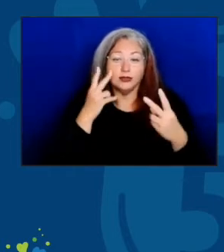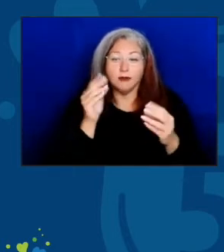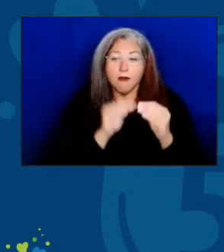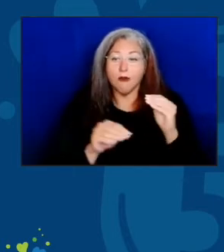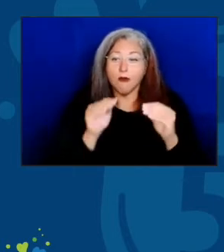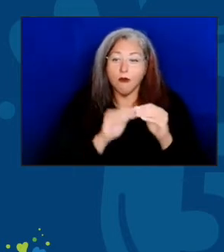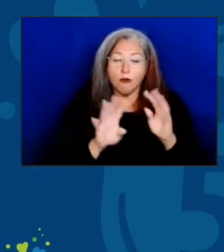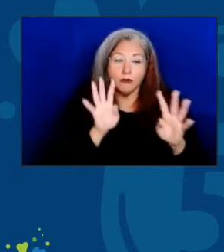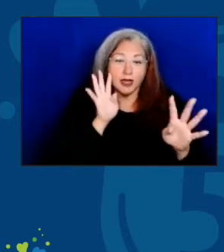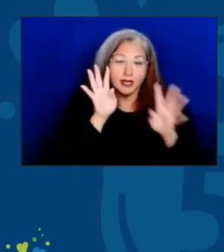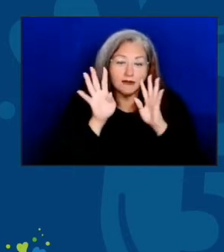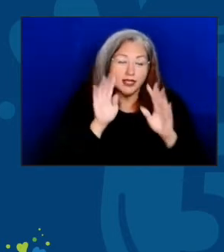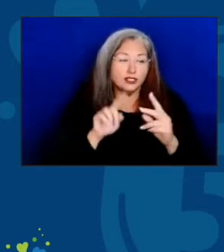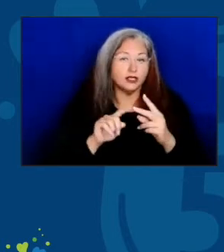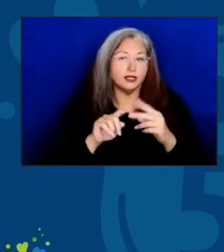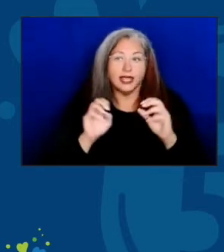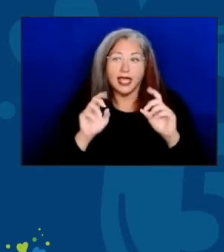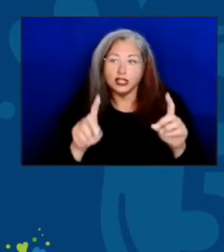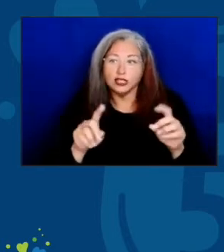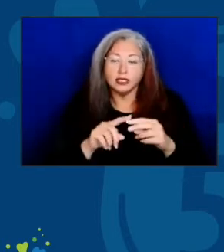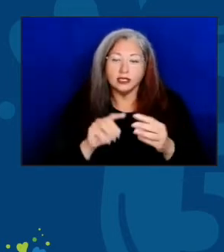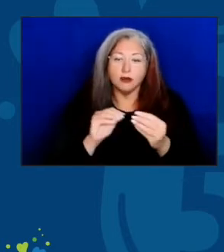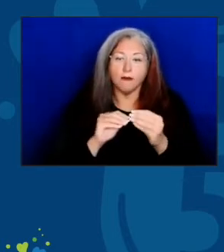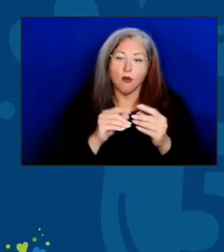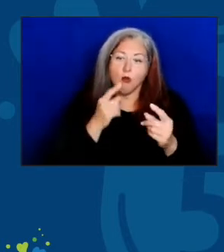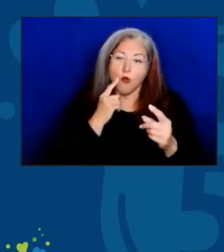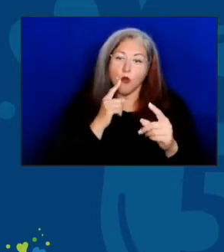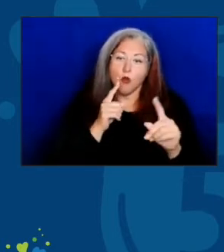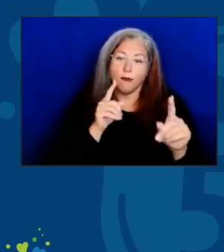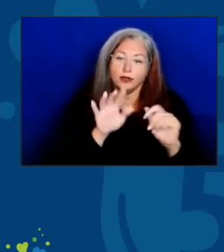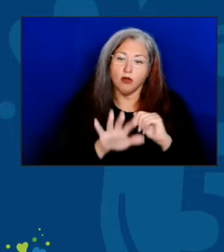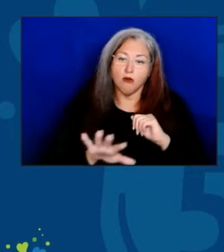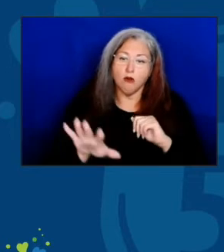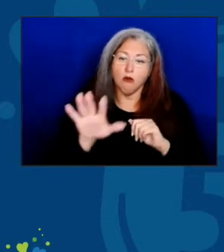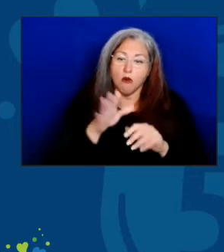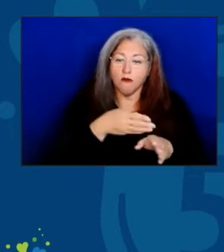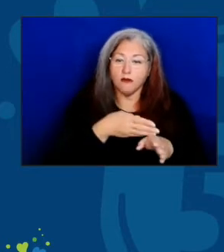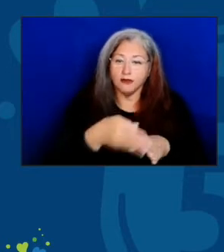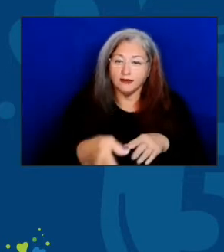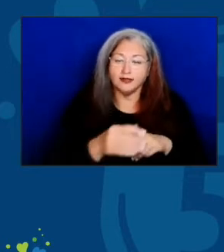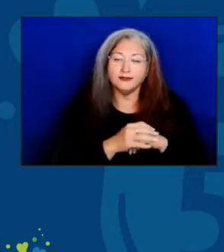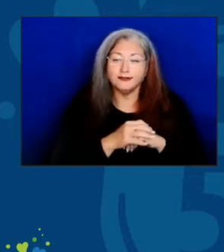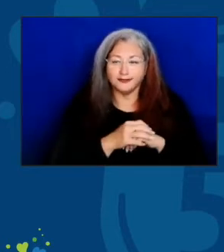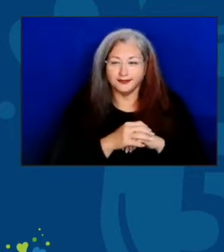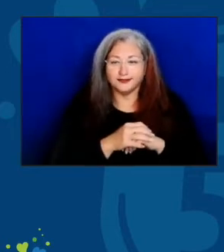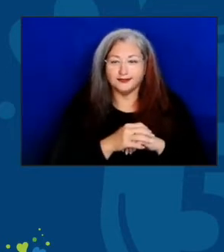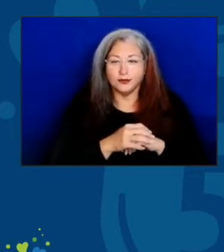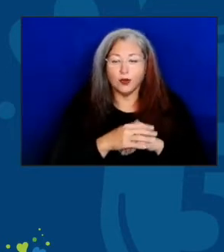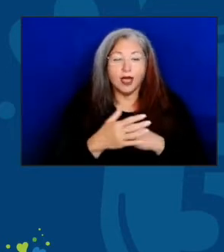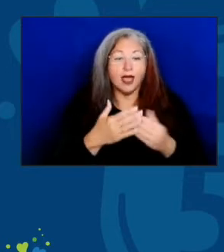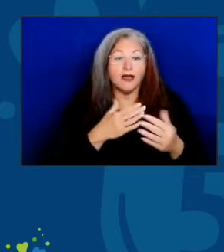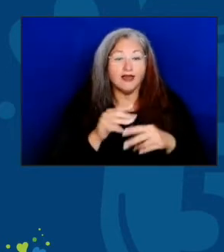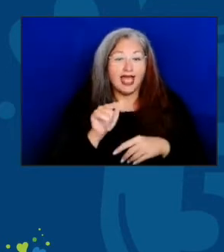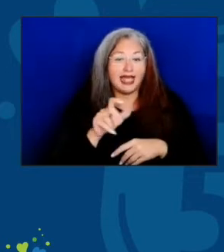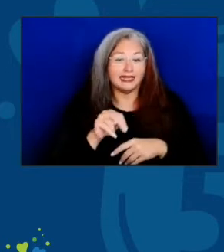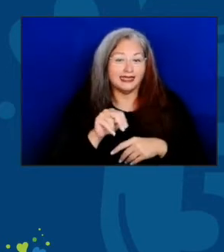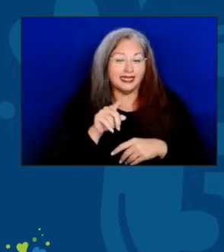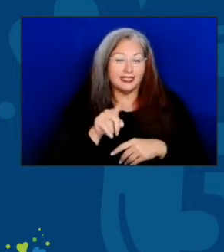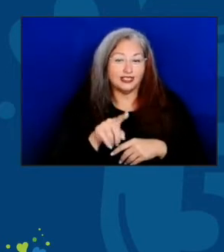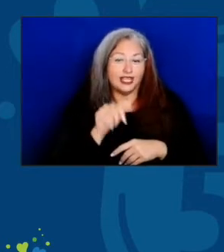more education, and more accomplishments across the field. So, while Allison didn't have a glass of champagne,